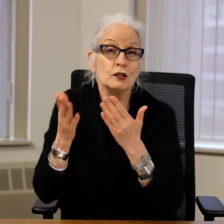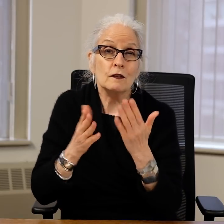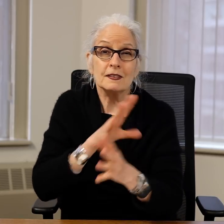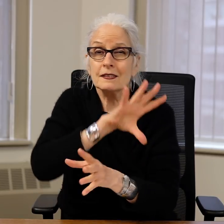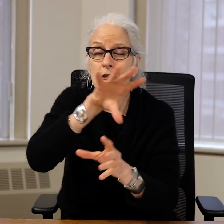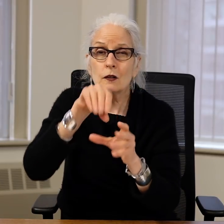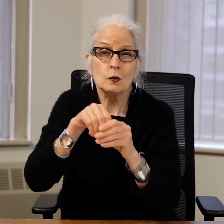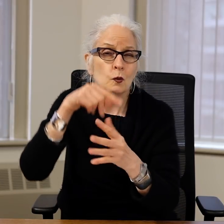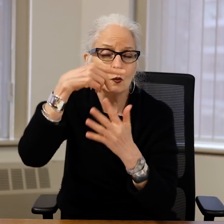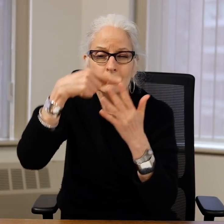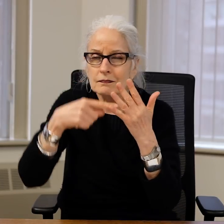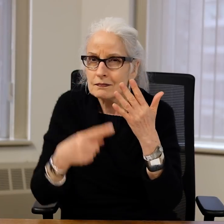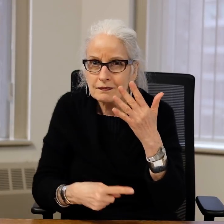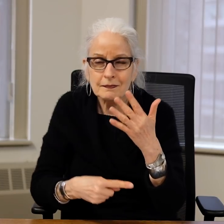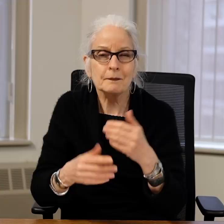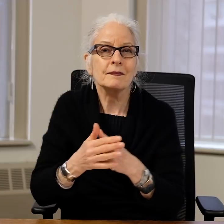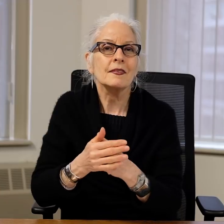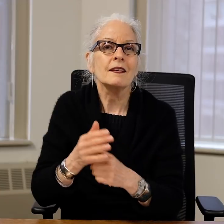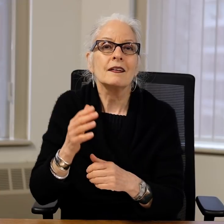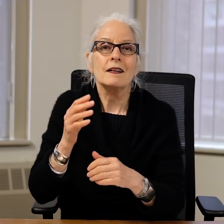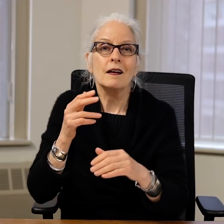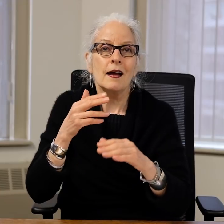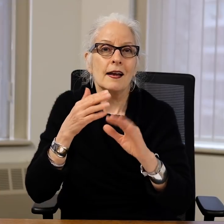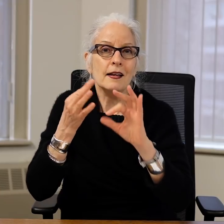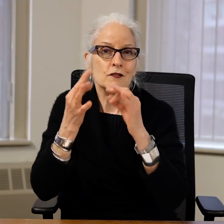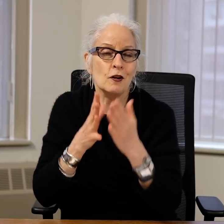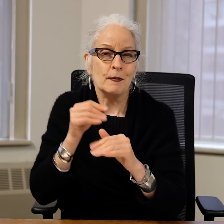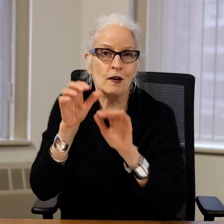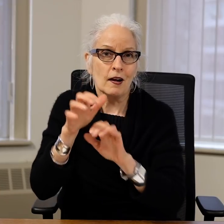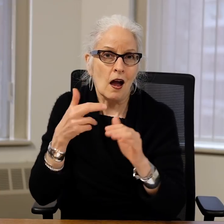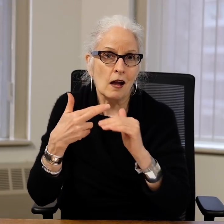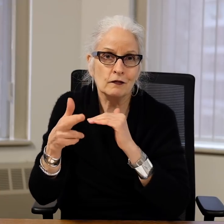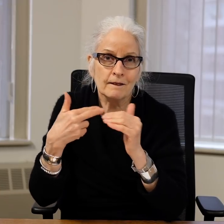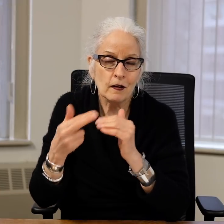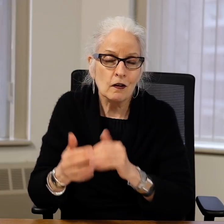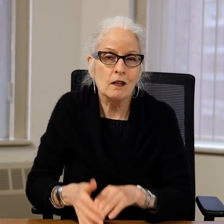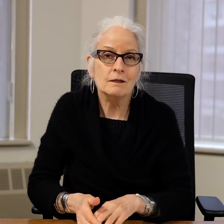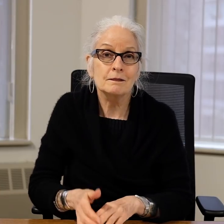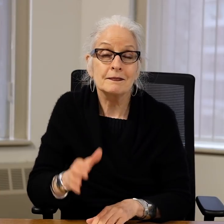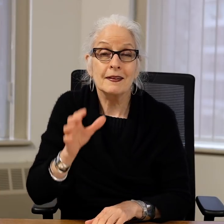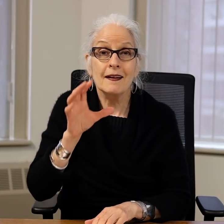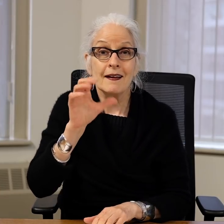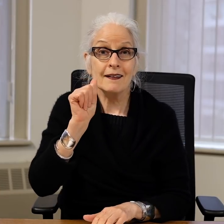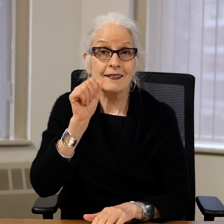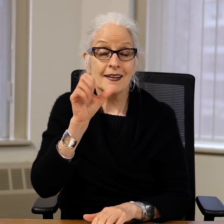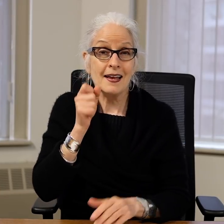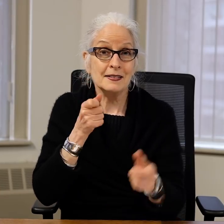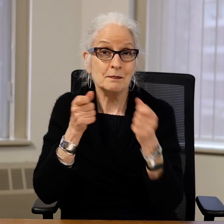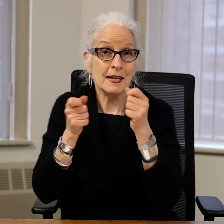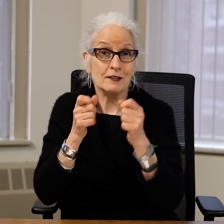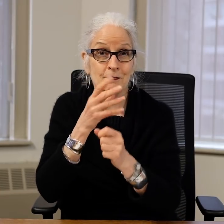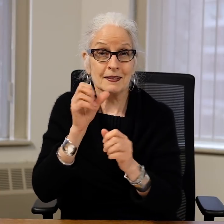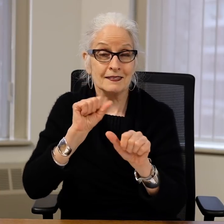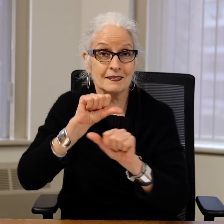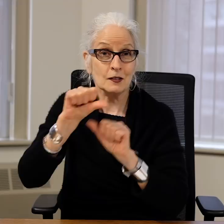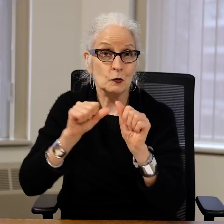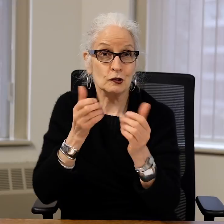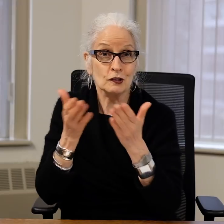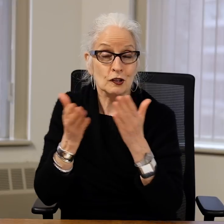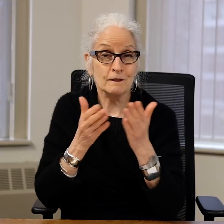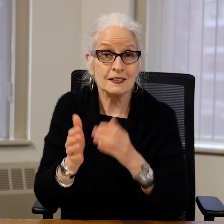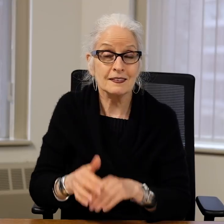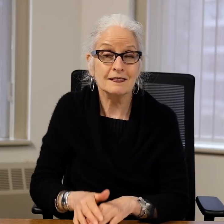Our programs and services include; Interpreter and CART Referral, Case Management and Social